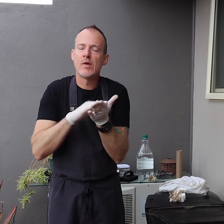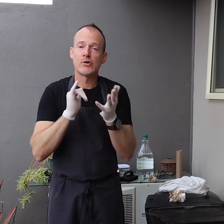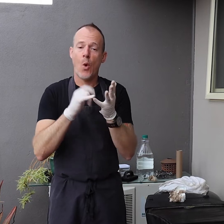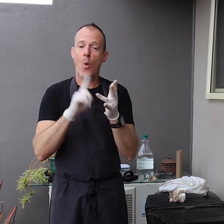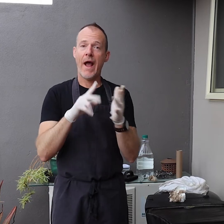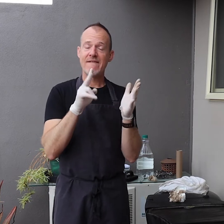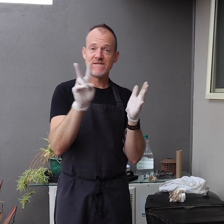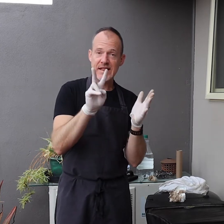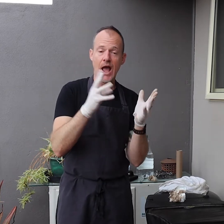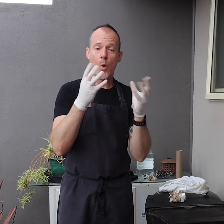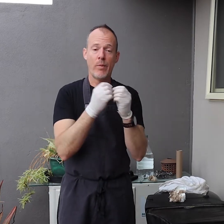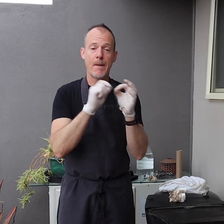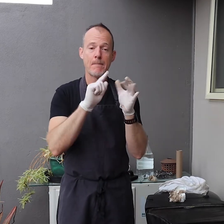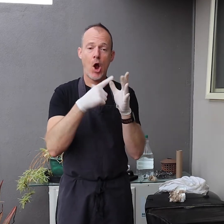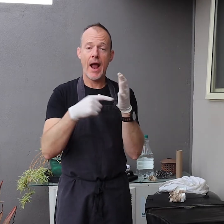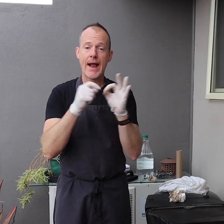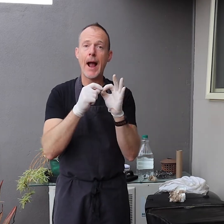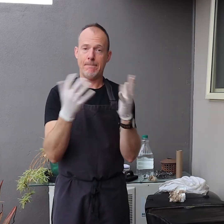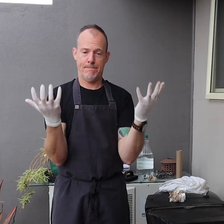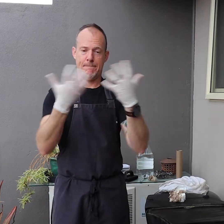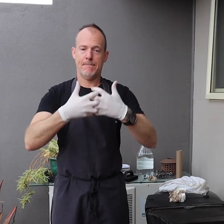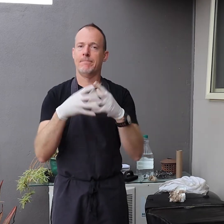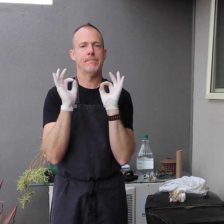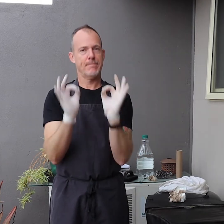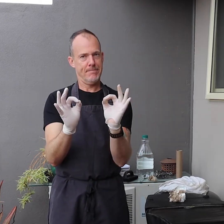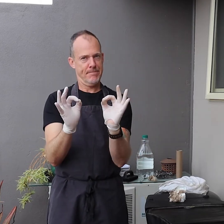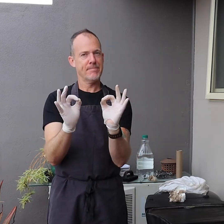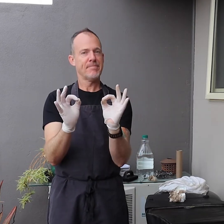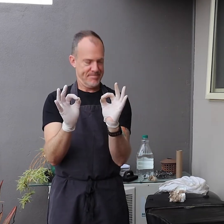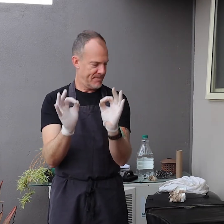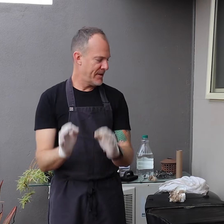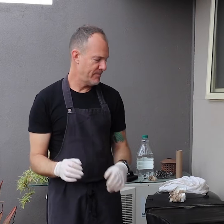so vinegar and bi carb soda together are the perfect combination.